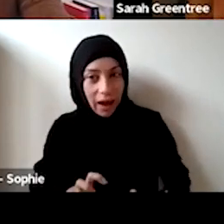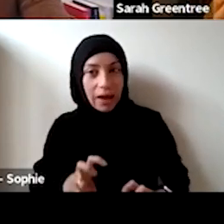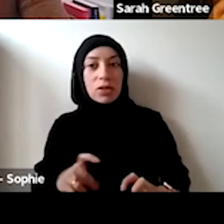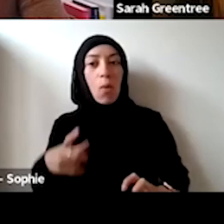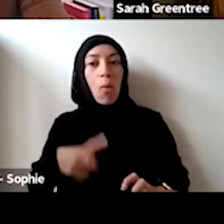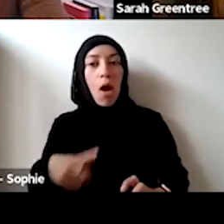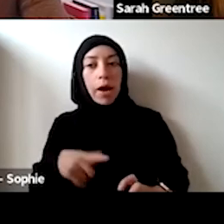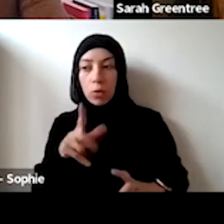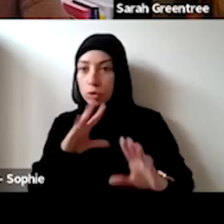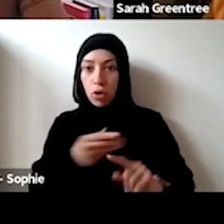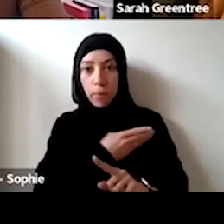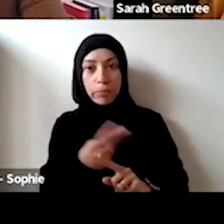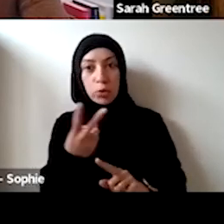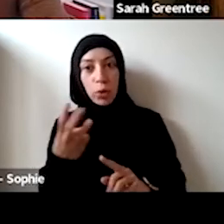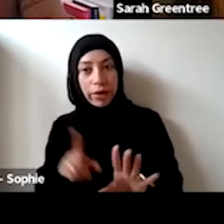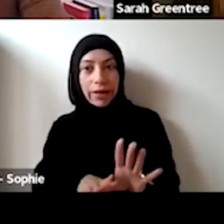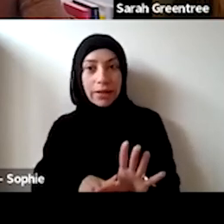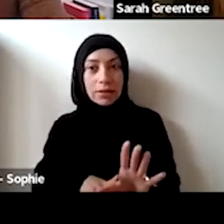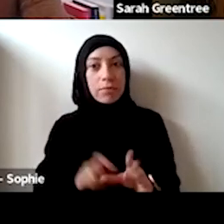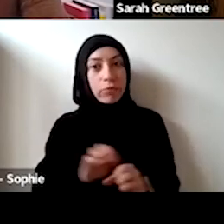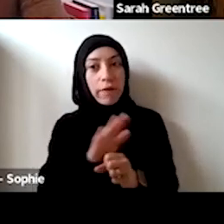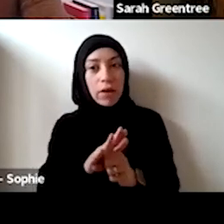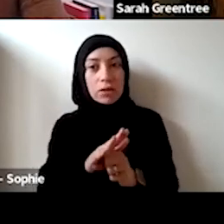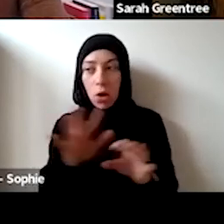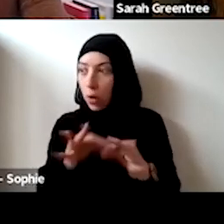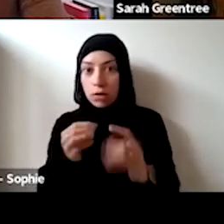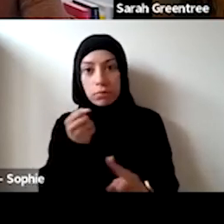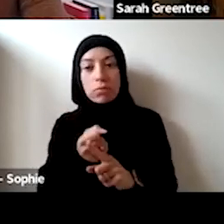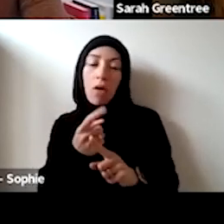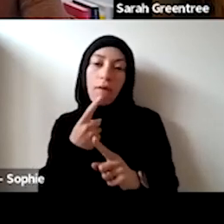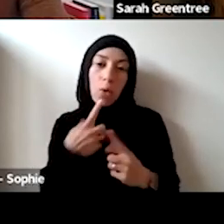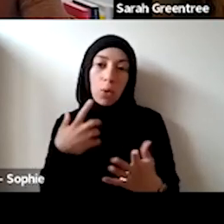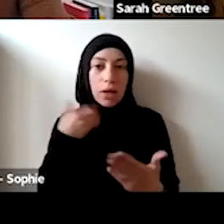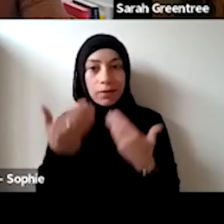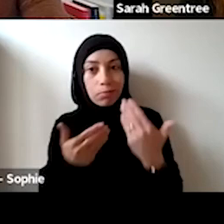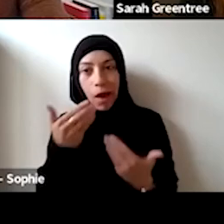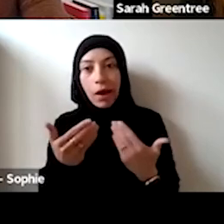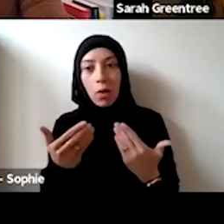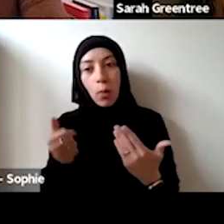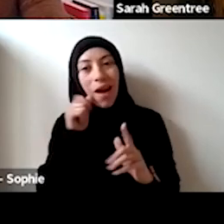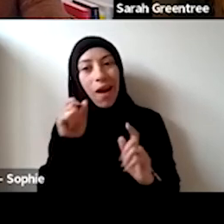a break. I there is an inclusive understanding of the difficulty that organisations have been under. ANDY DONOVAN: Thank you Sarah, I'll also just add that we